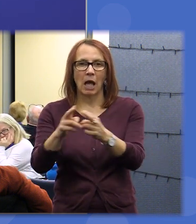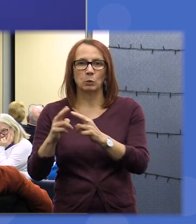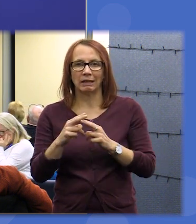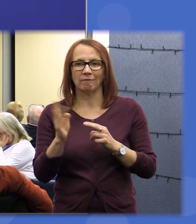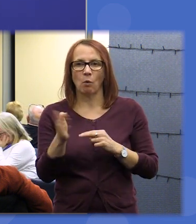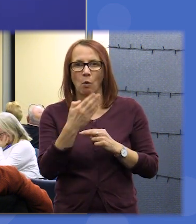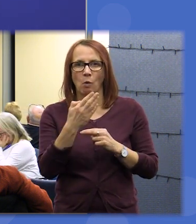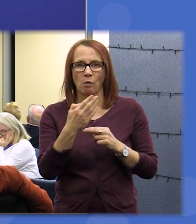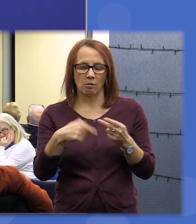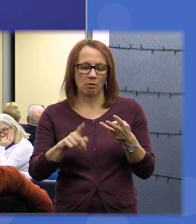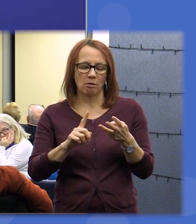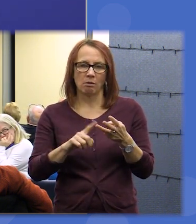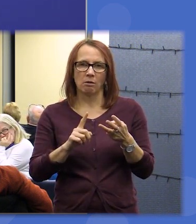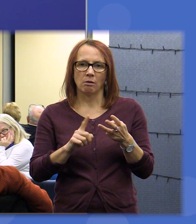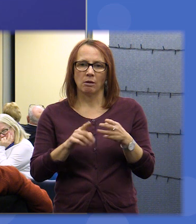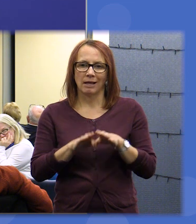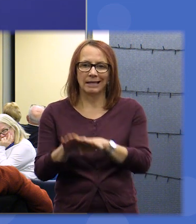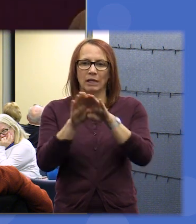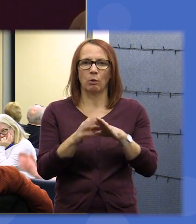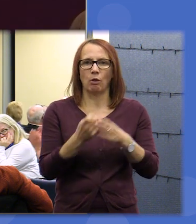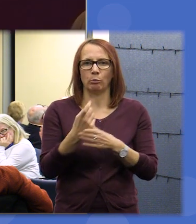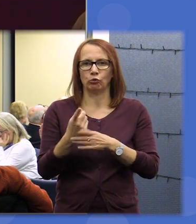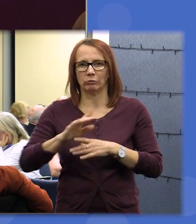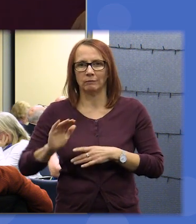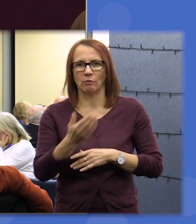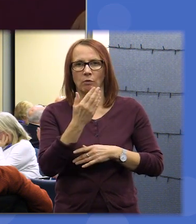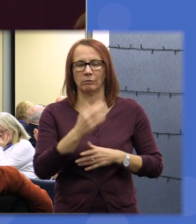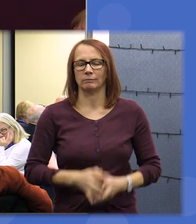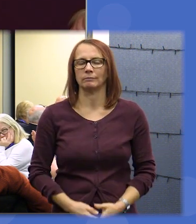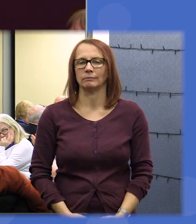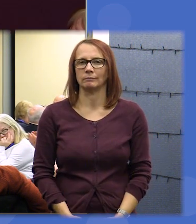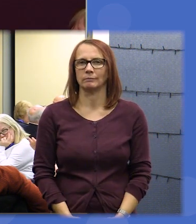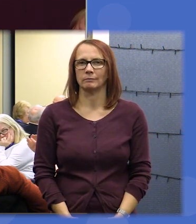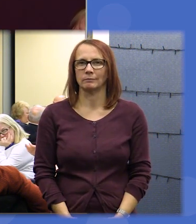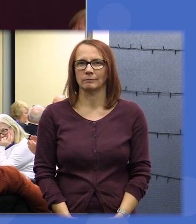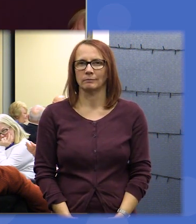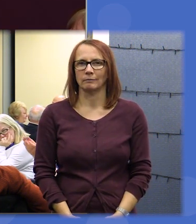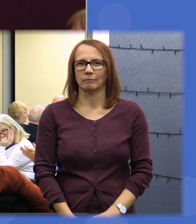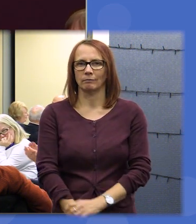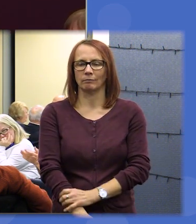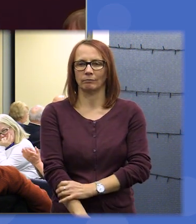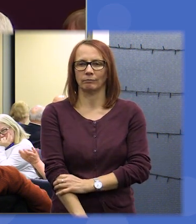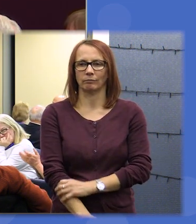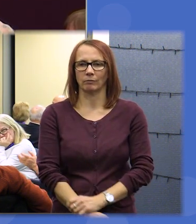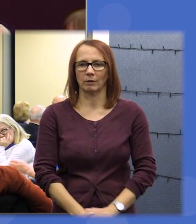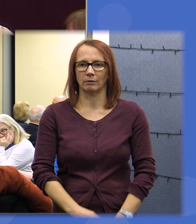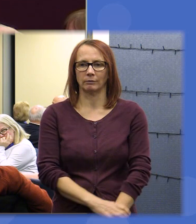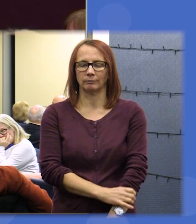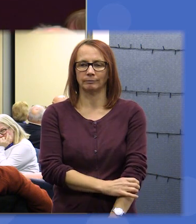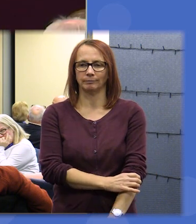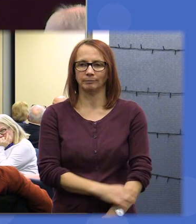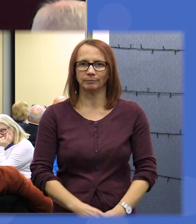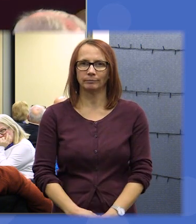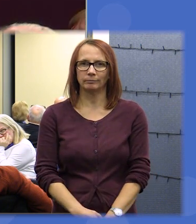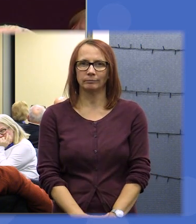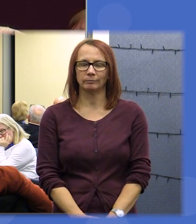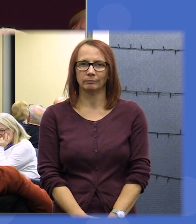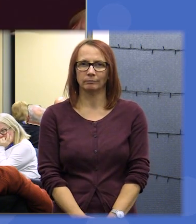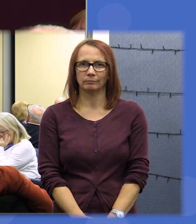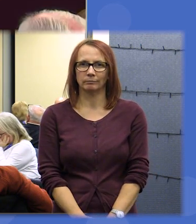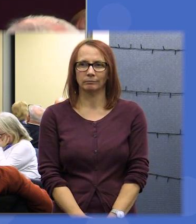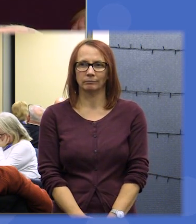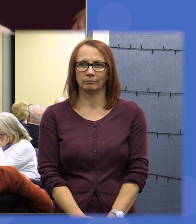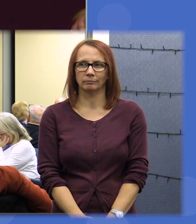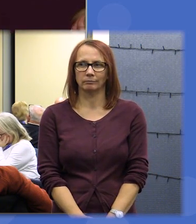was have equal opportunities for all thank you so so now we keep you in